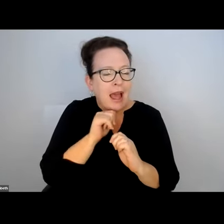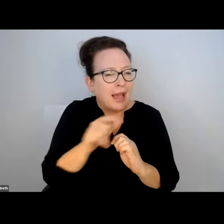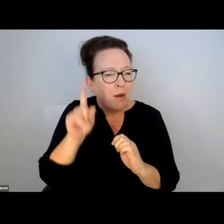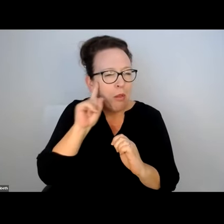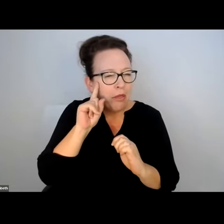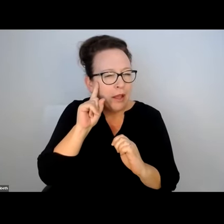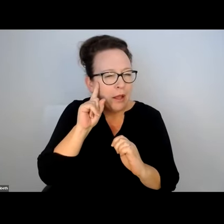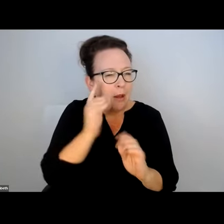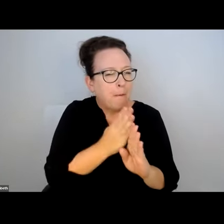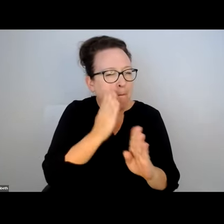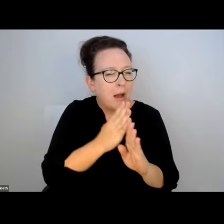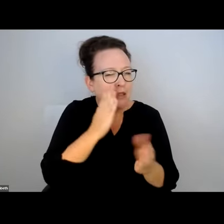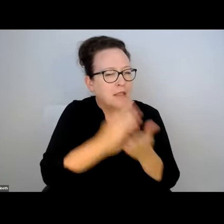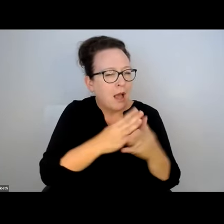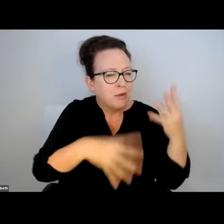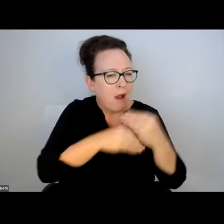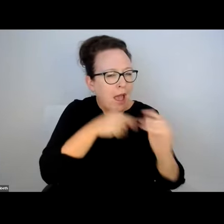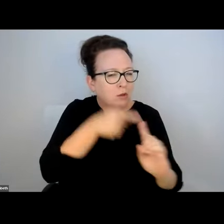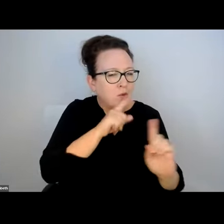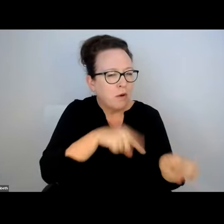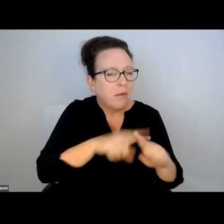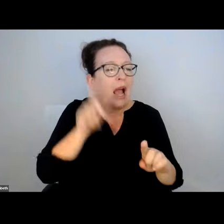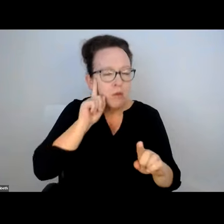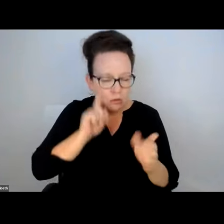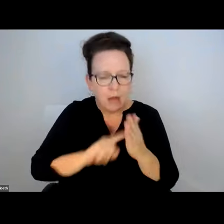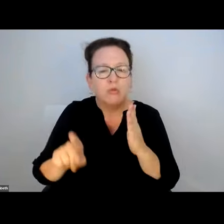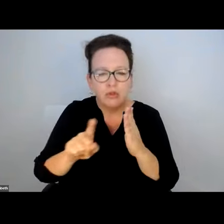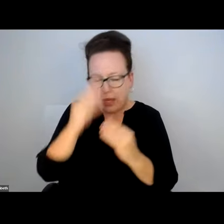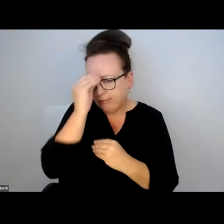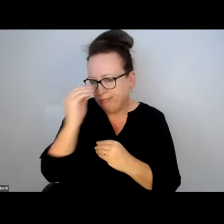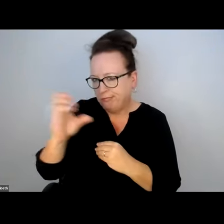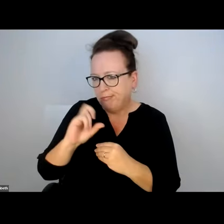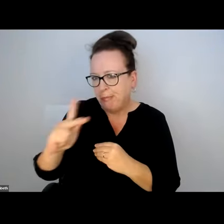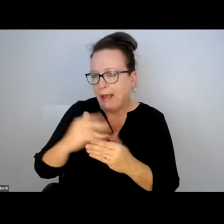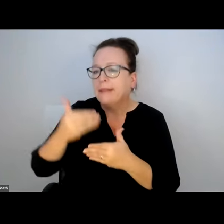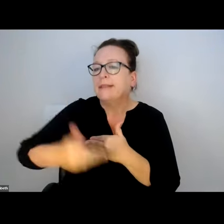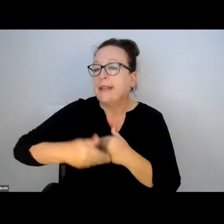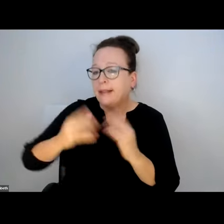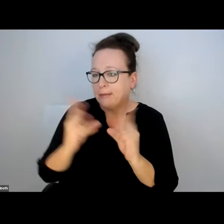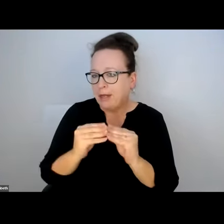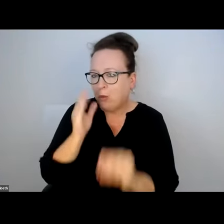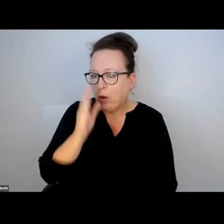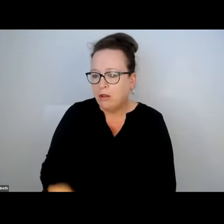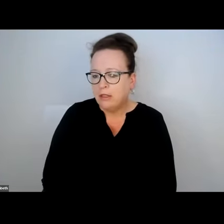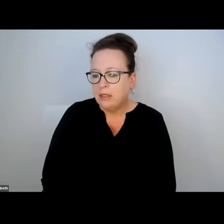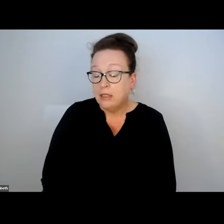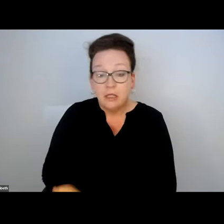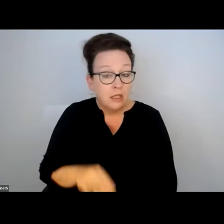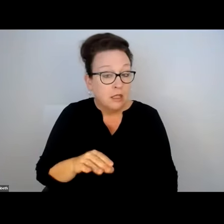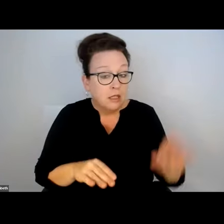I WILL TRIPLE-CHECK AND RE-READ THE ORDINANCE. I DON'T BELIEVE BUS STOPS ARE CALLED OUT IN THE ORDINANCE. I CAN CHECK AND FOLLOW UP WITH KAT TO REPORT BACK AT THE NEXT